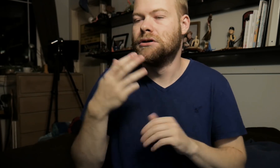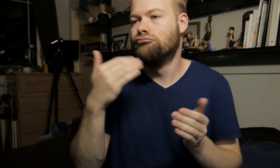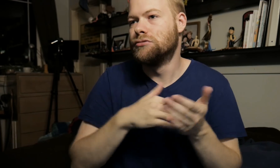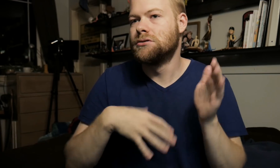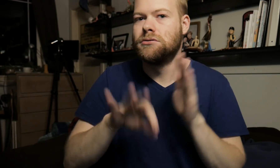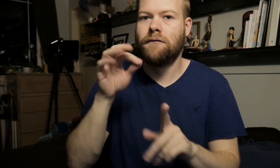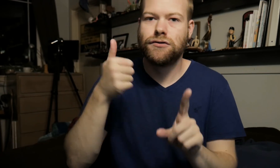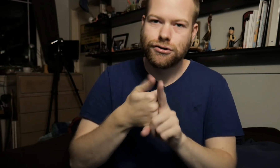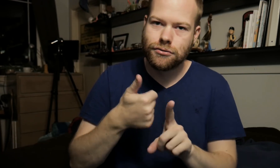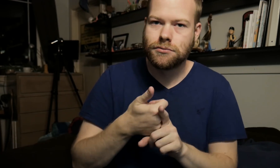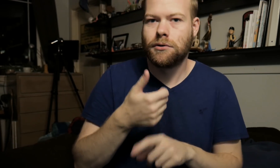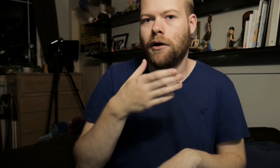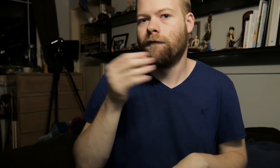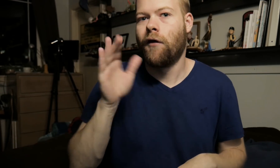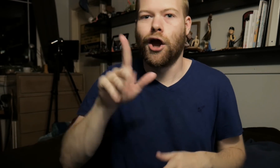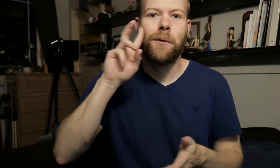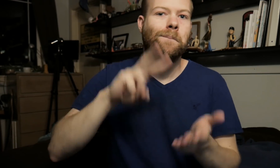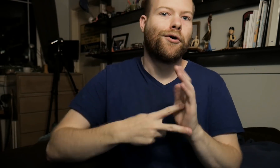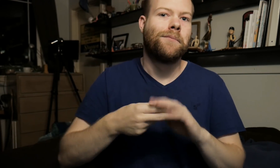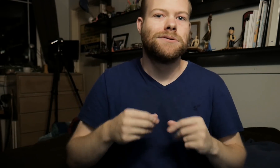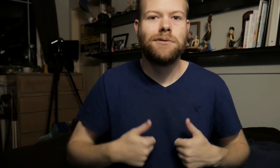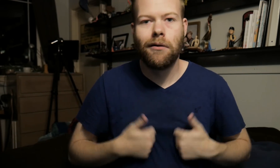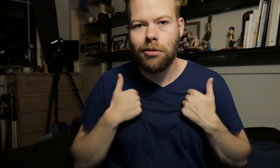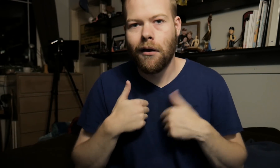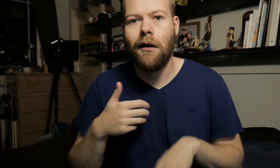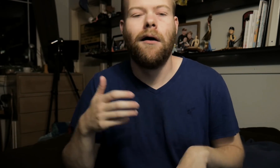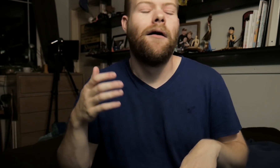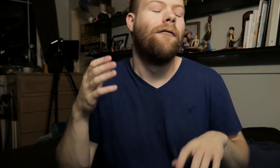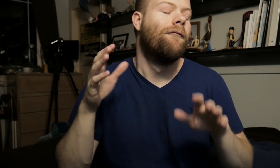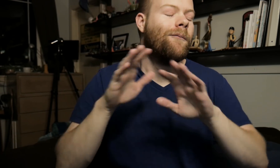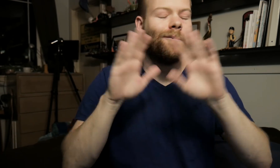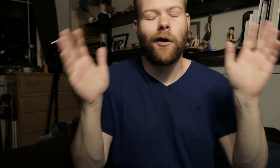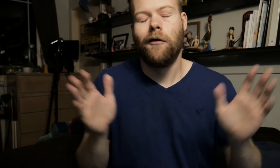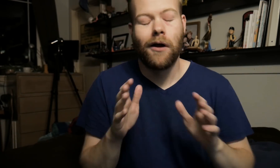rediscovers herself and her purpose in life, all that.